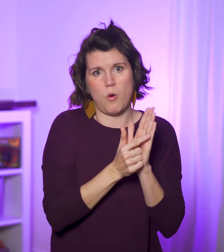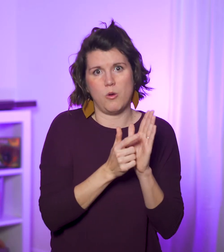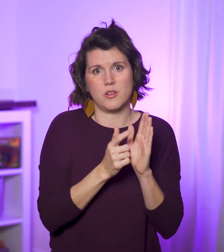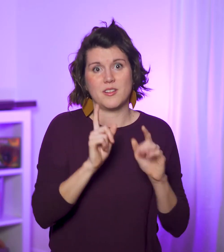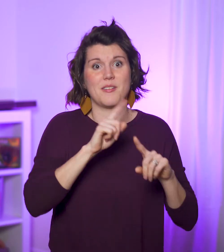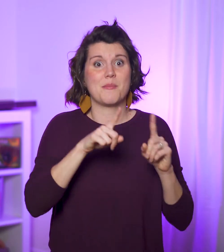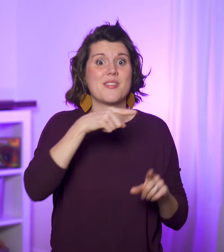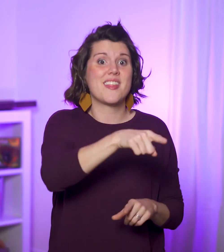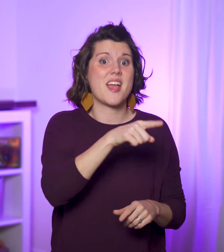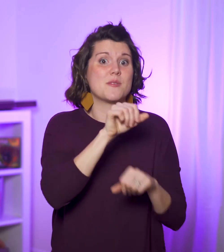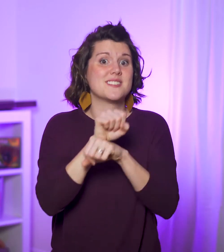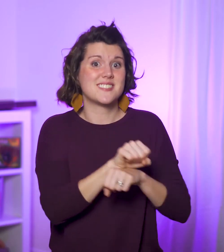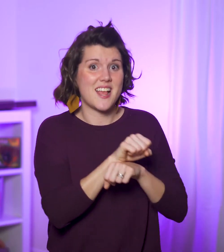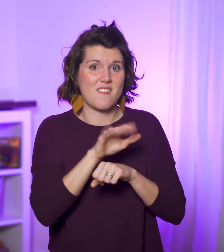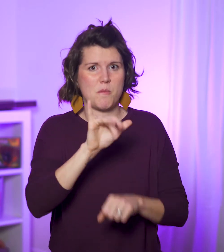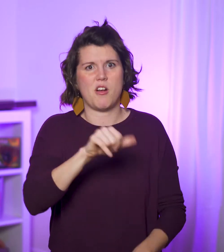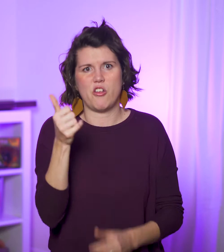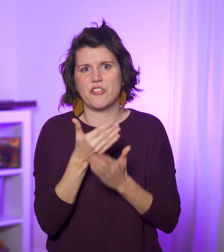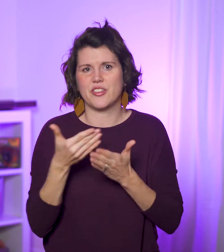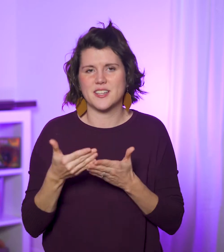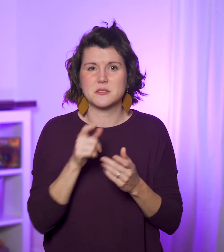but they were enslaved by other things.